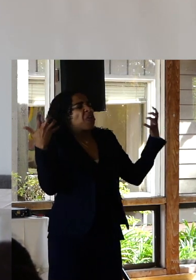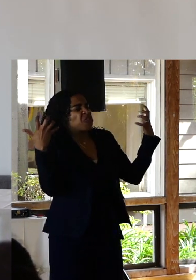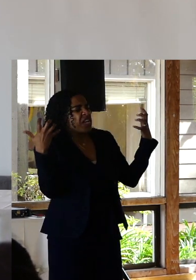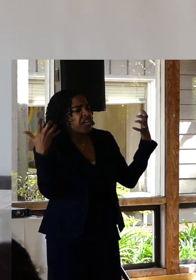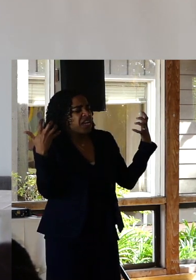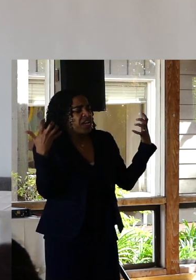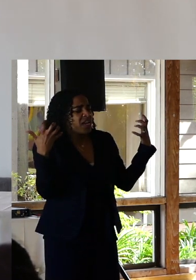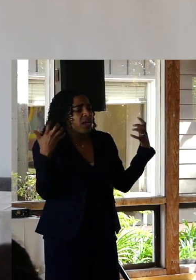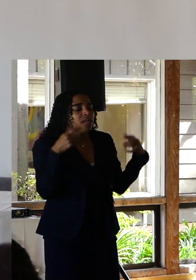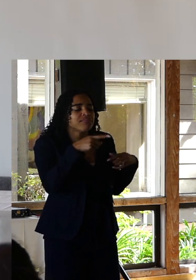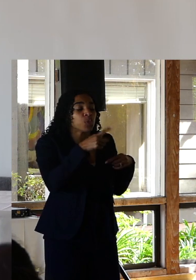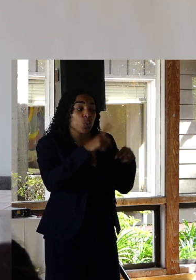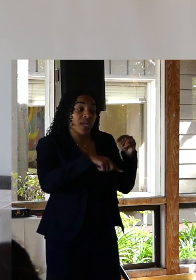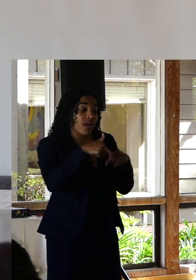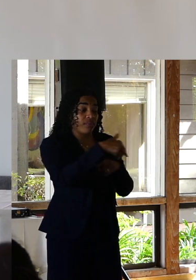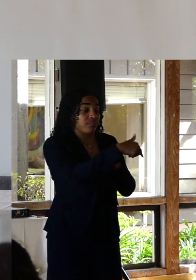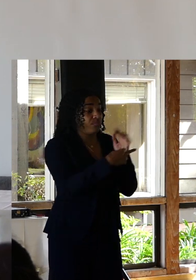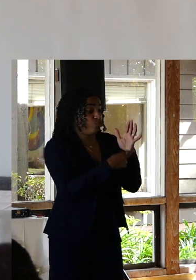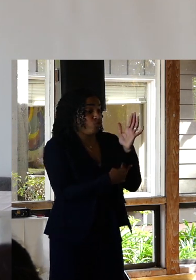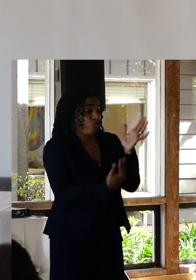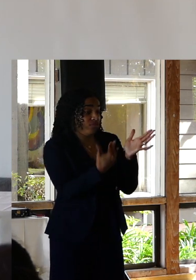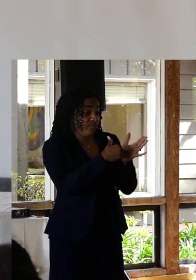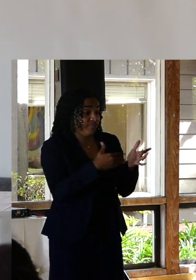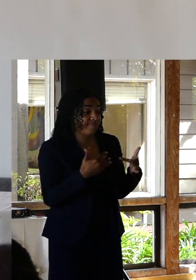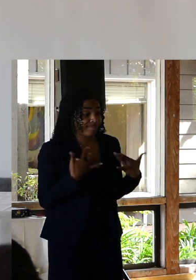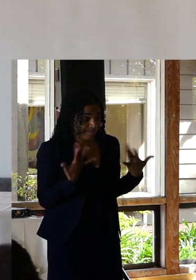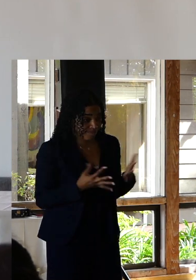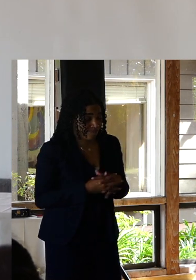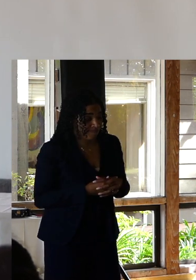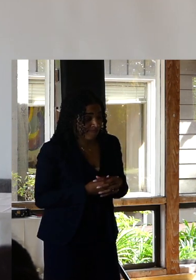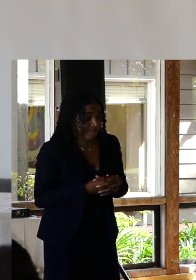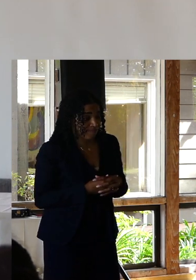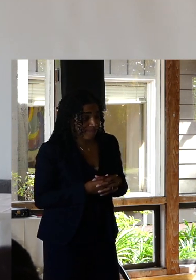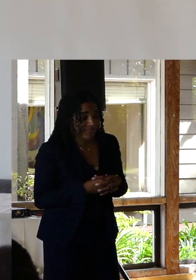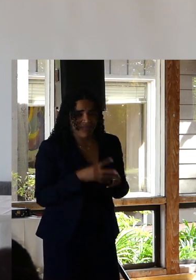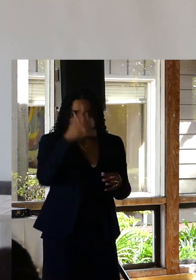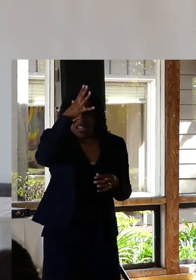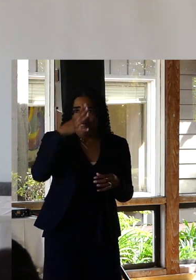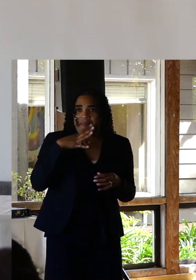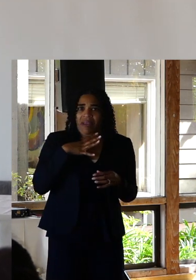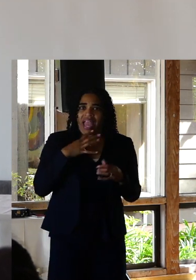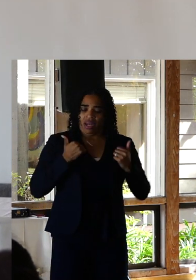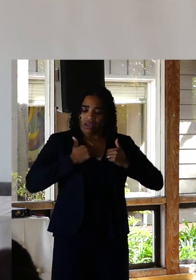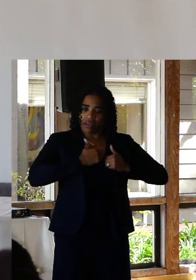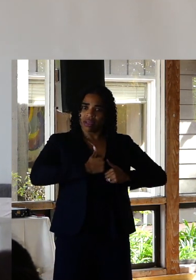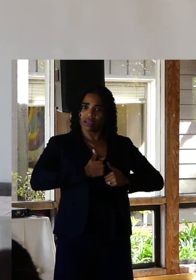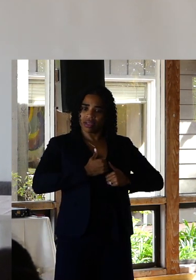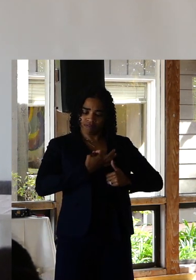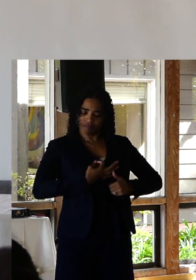back on my bridge. in that moment. This man in a uniform, who by his own